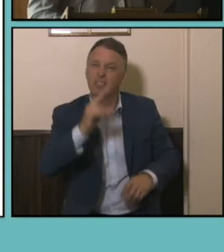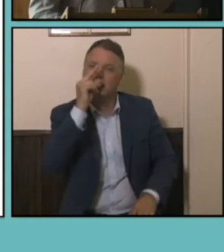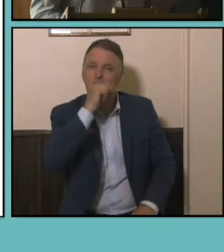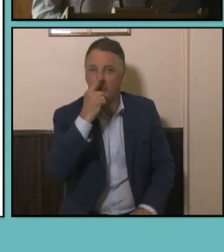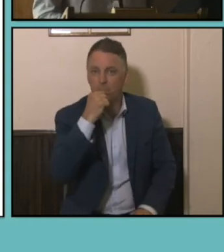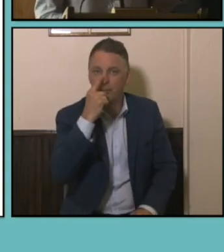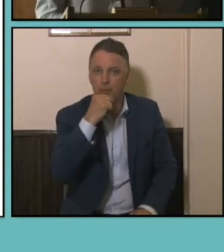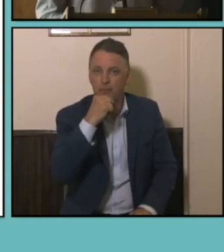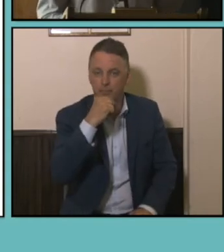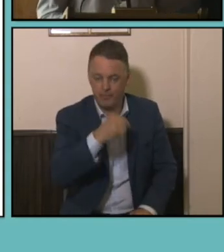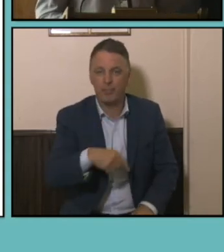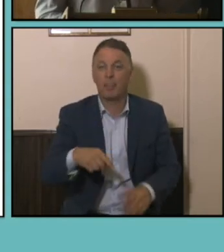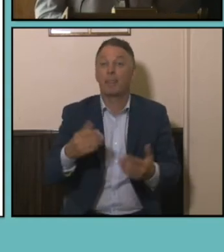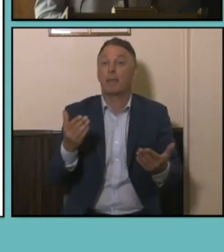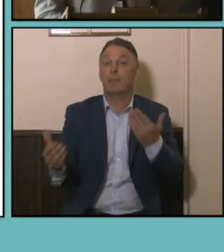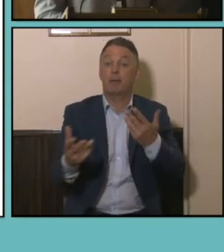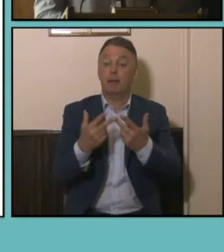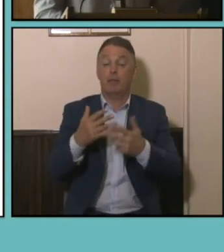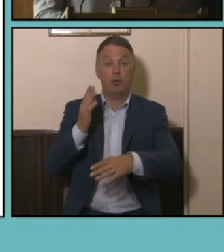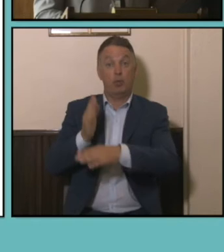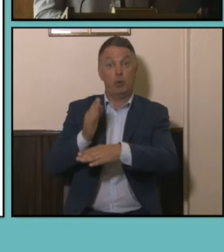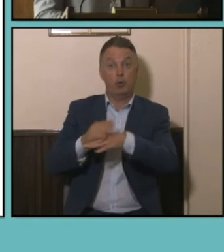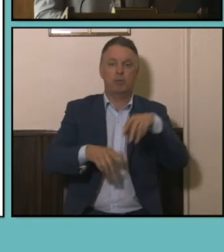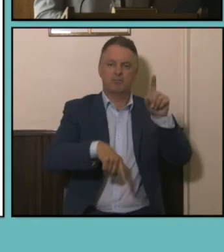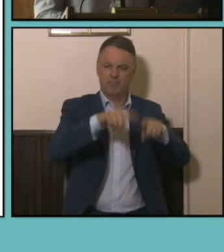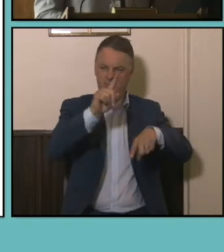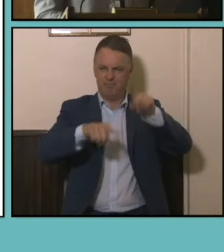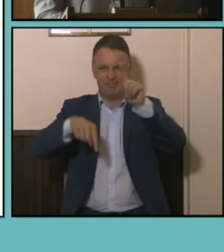for the other occupations here which which describe occupations with a median